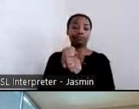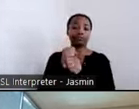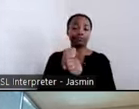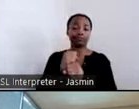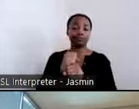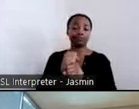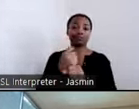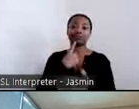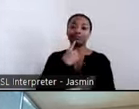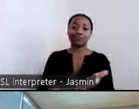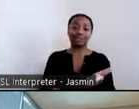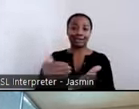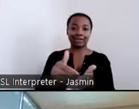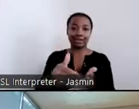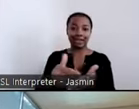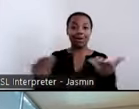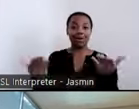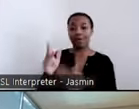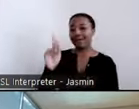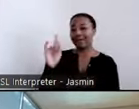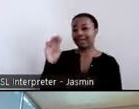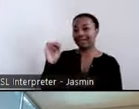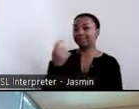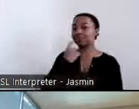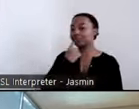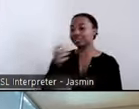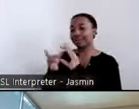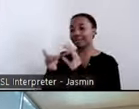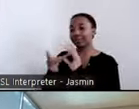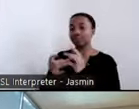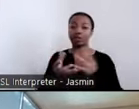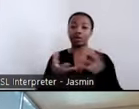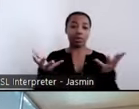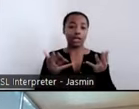mentioned about what is community inclusion, and why are we here today. It is